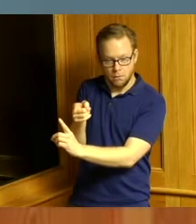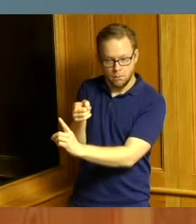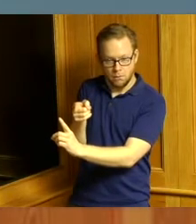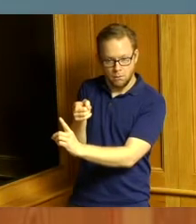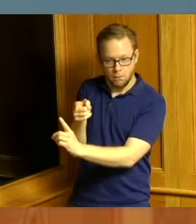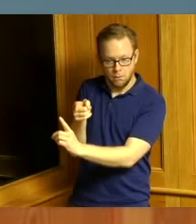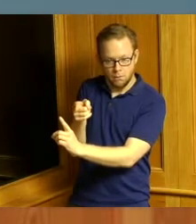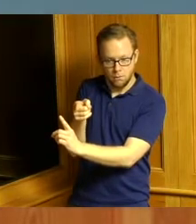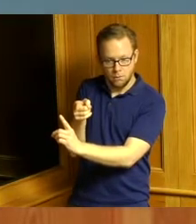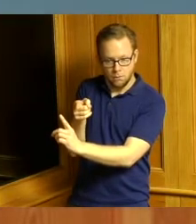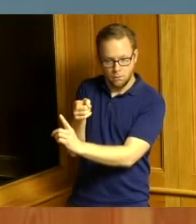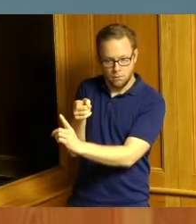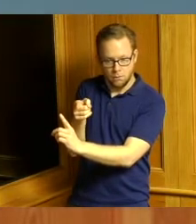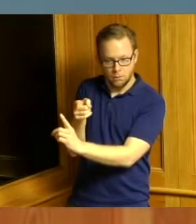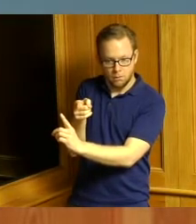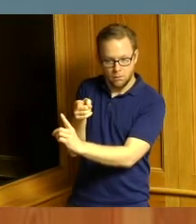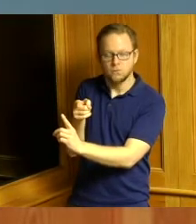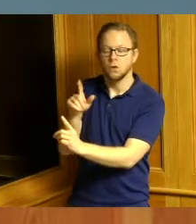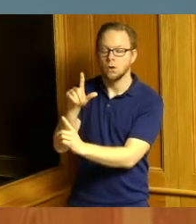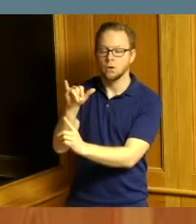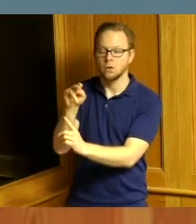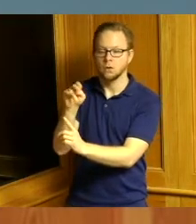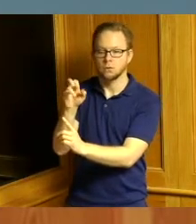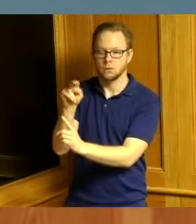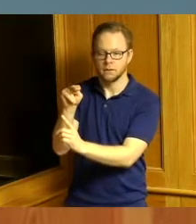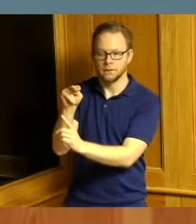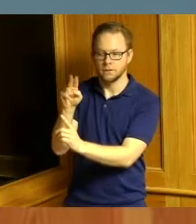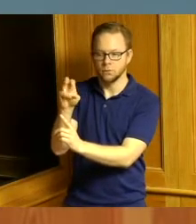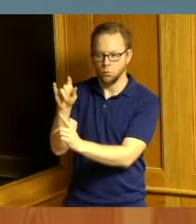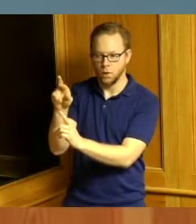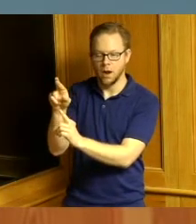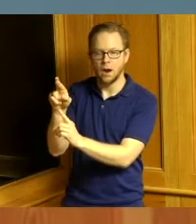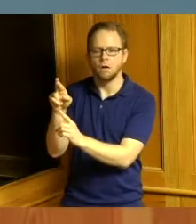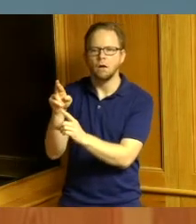the young lady informed link aware that she had flied and had been approved for rental assistance